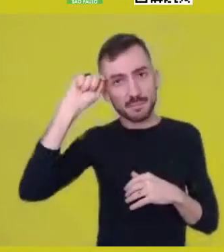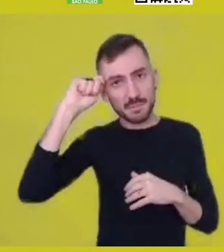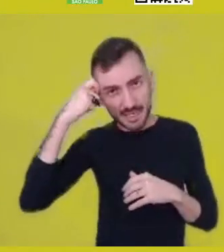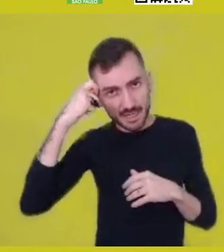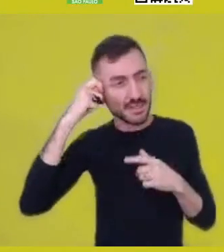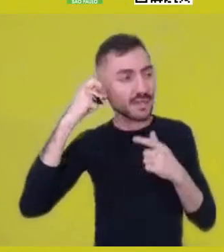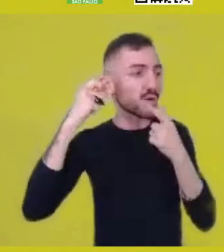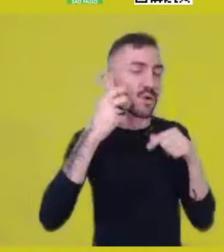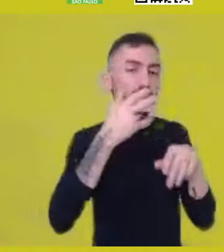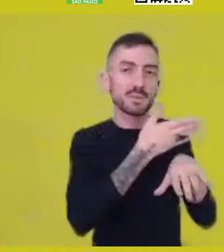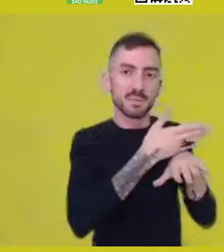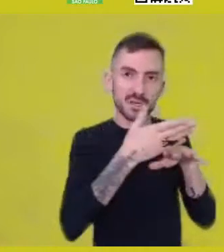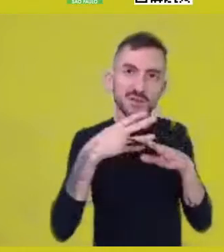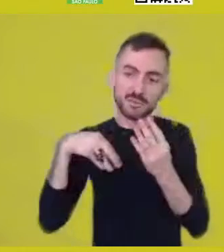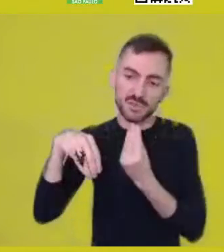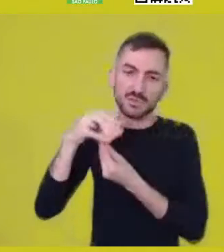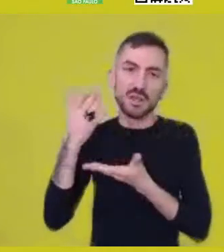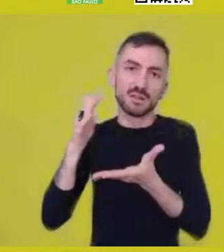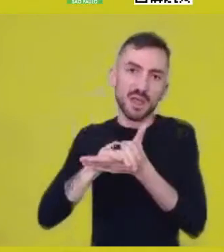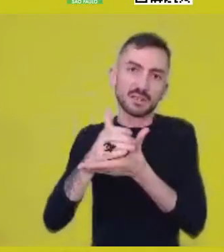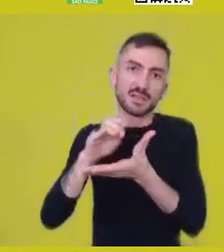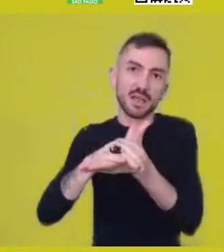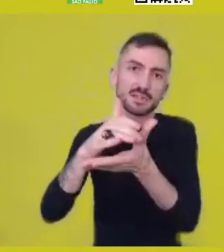I’m from the border. Each person reads me their own way.